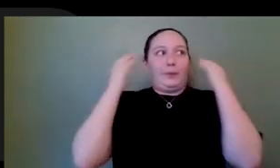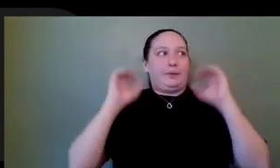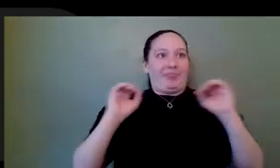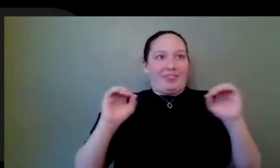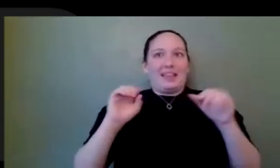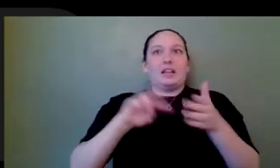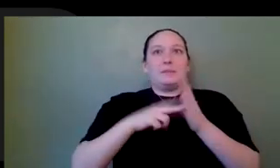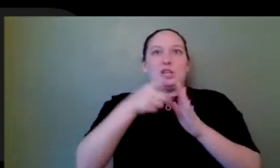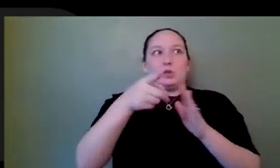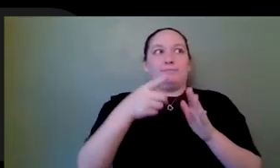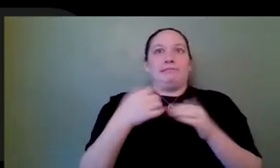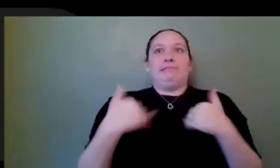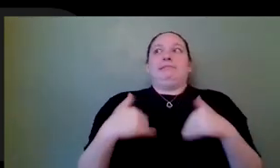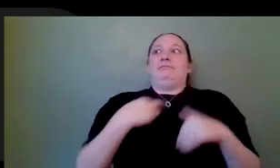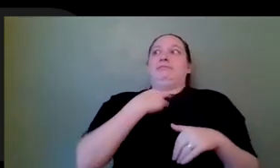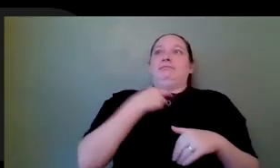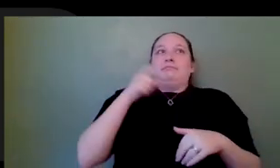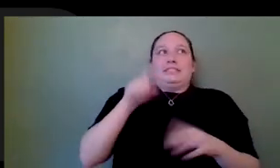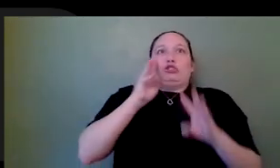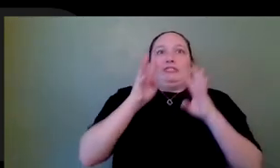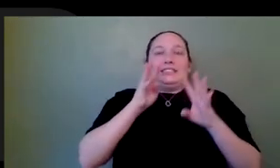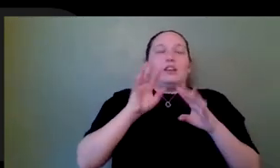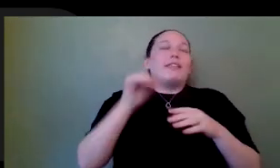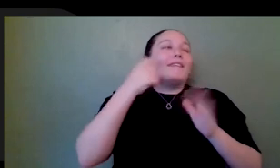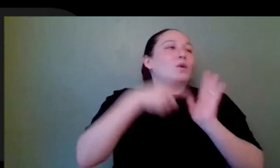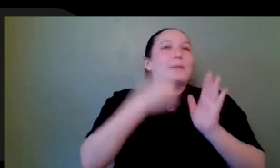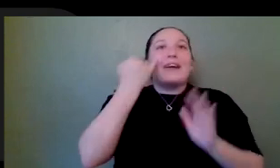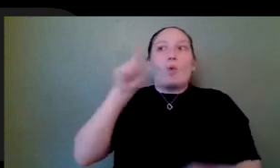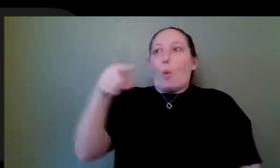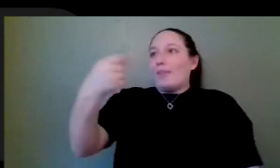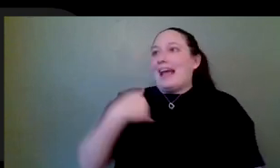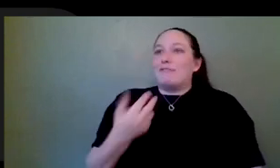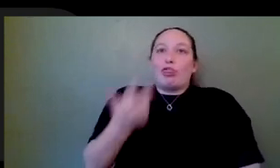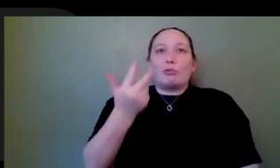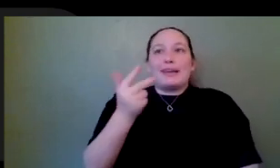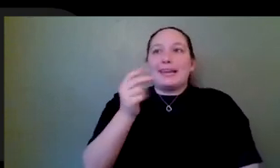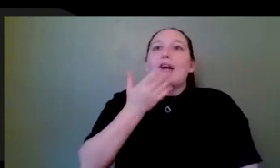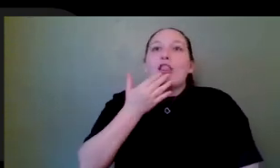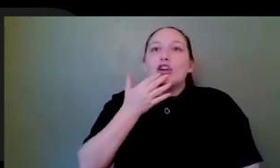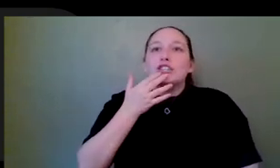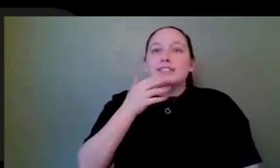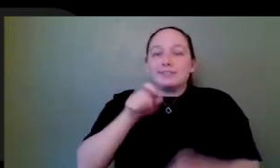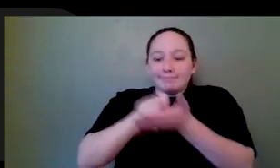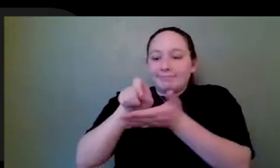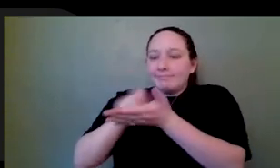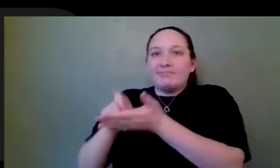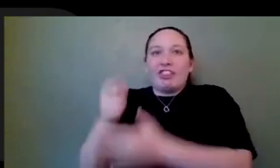creative. Like if you only had three crayons and you wanted to make a masterpiece, you're going to have to figure out every angle and way you can use